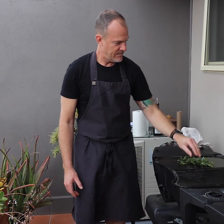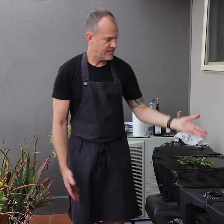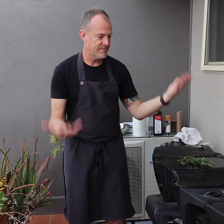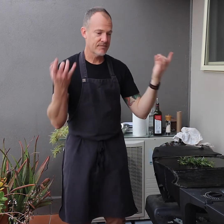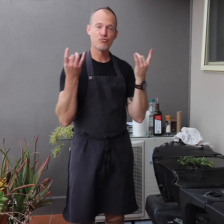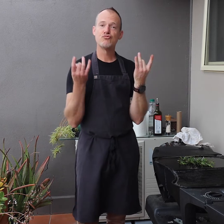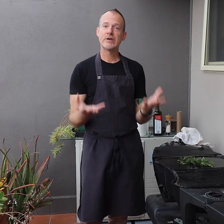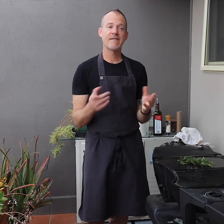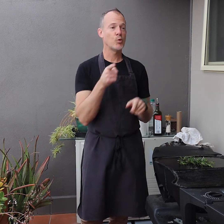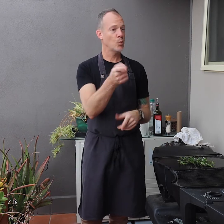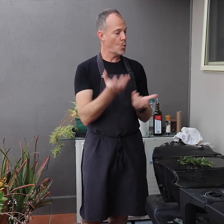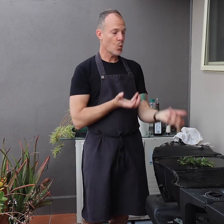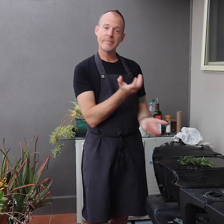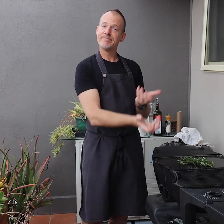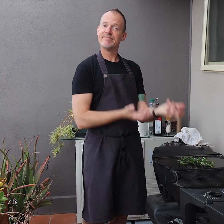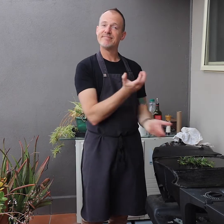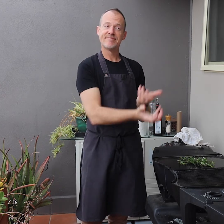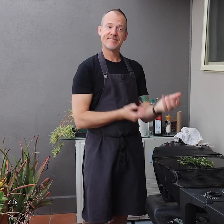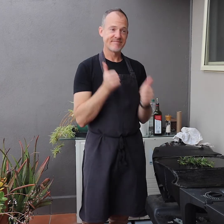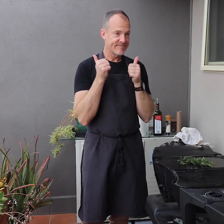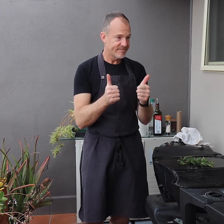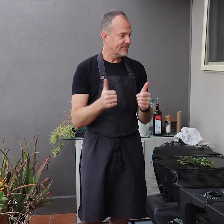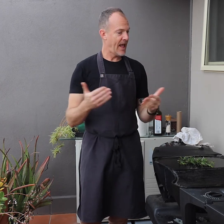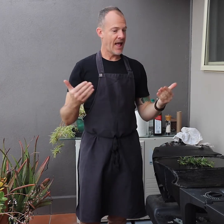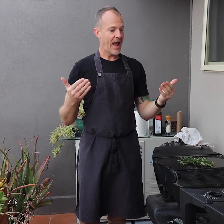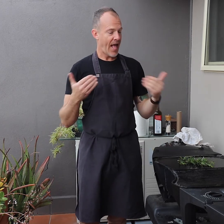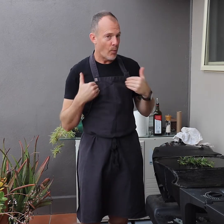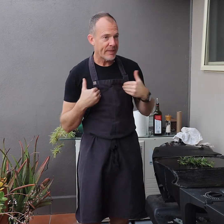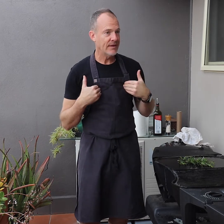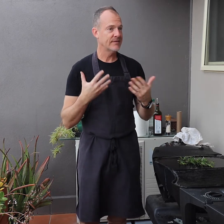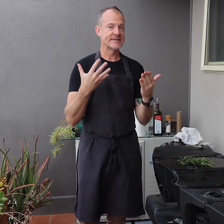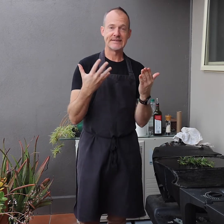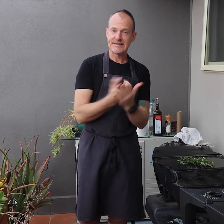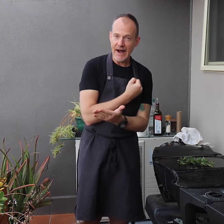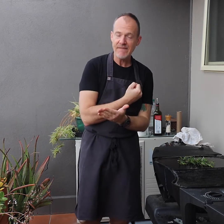The BBQ is now ready for you to start cooking in a way that is healthy and safe,